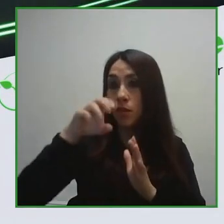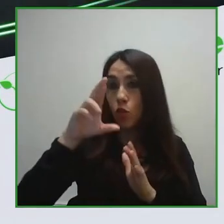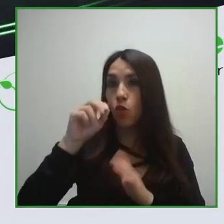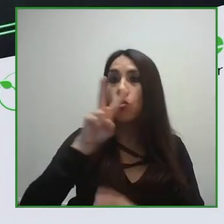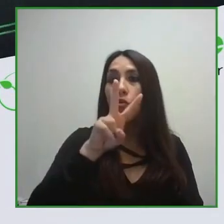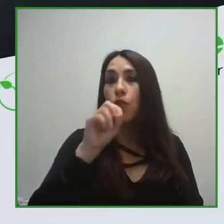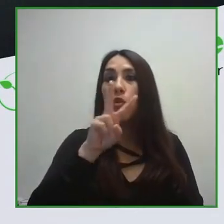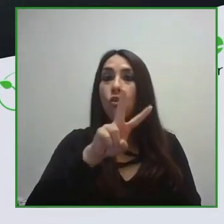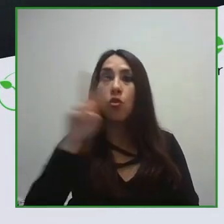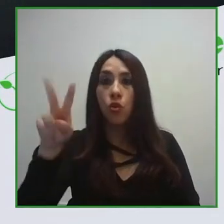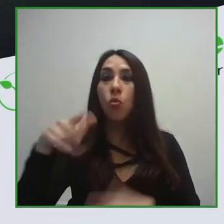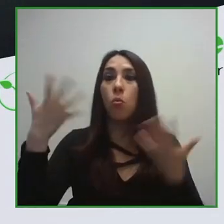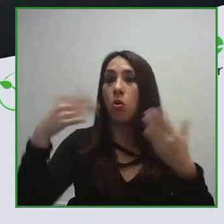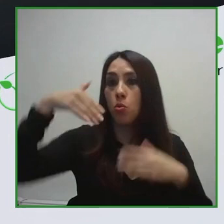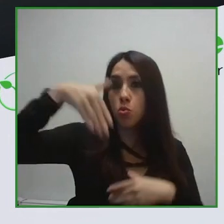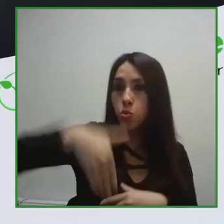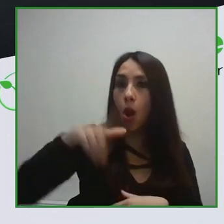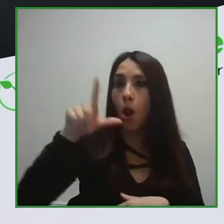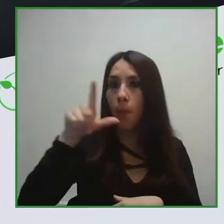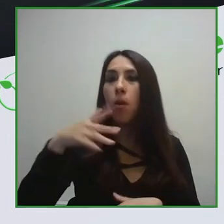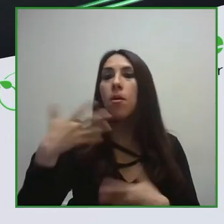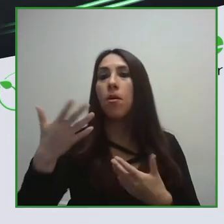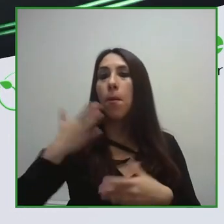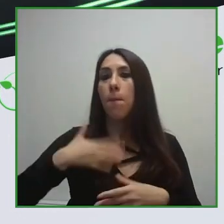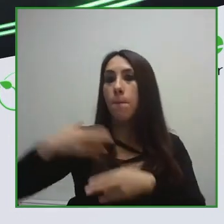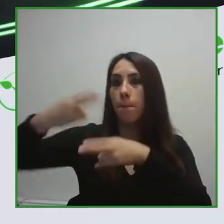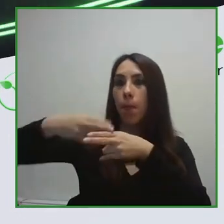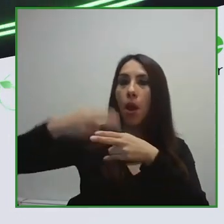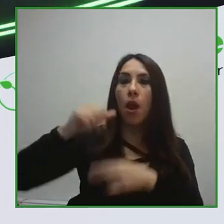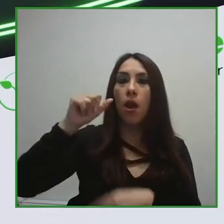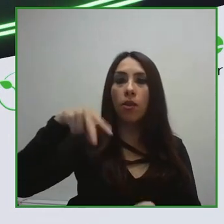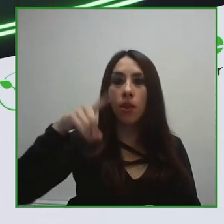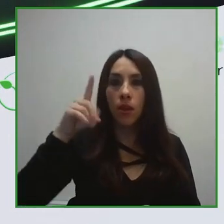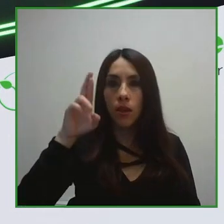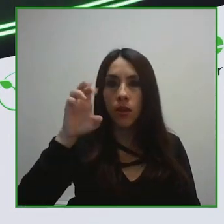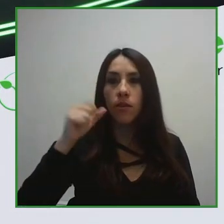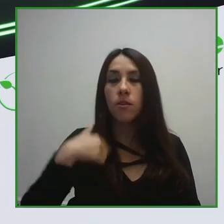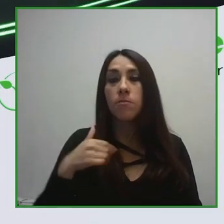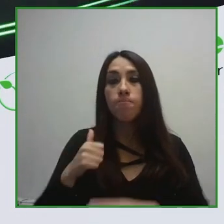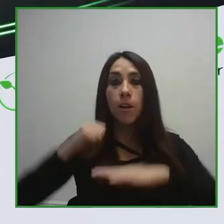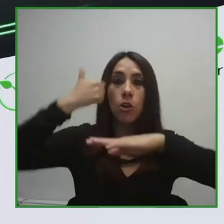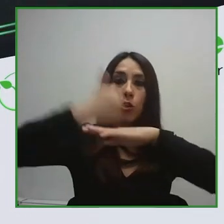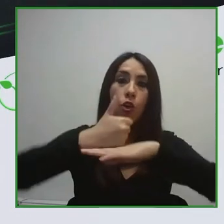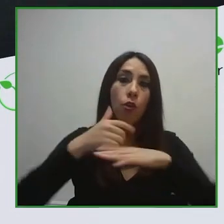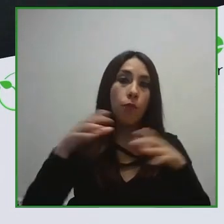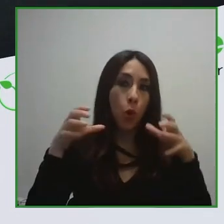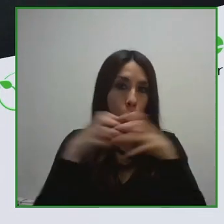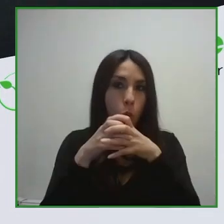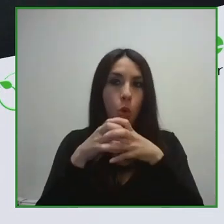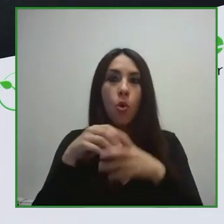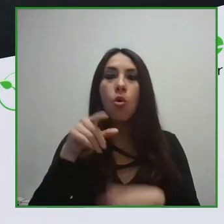I am the head of management and diversity of tFundación Descúbreme. I am a tall, a white man, tall, wearing glasses